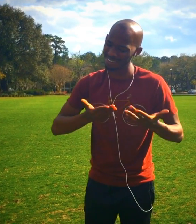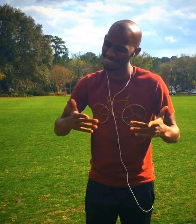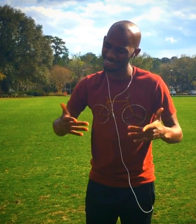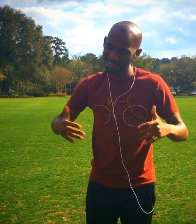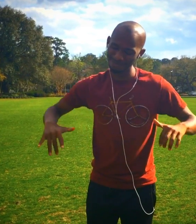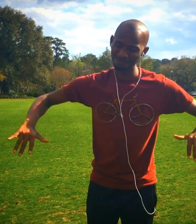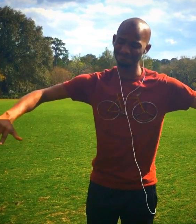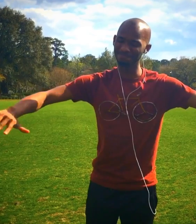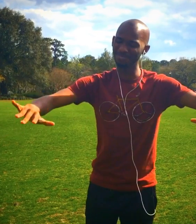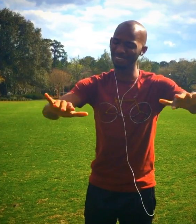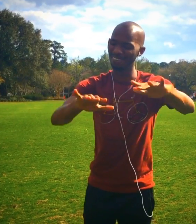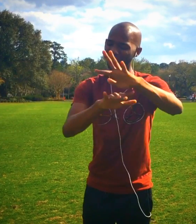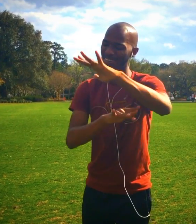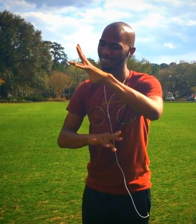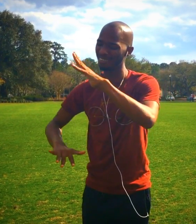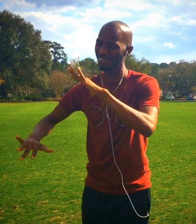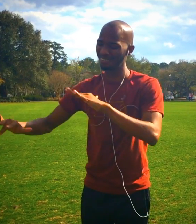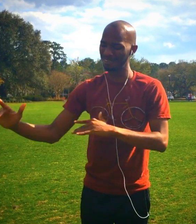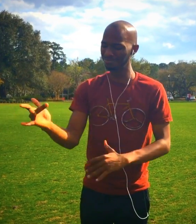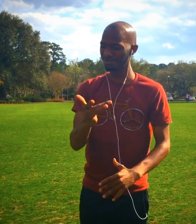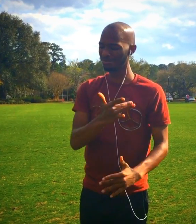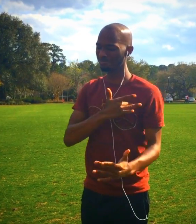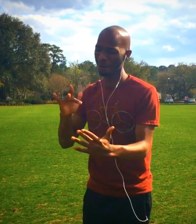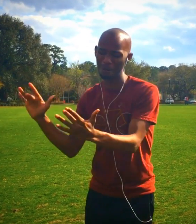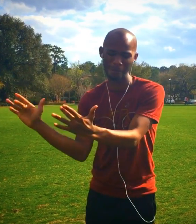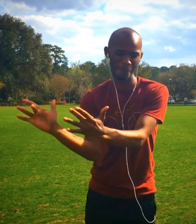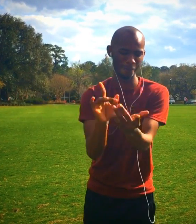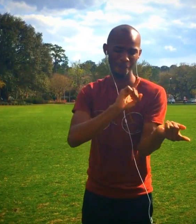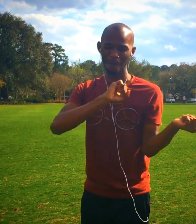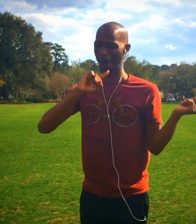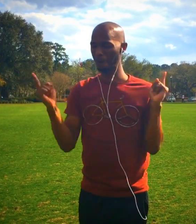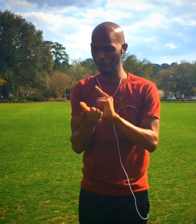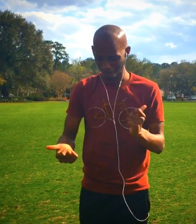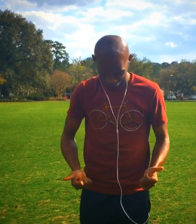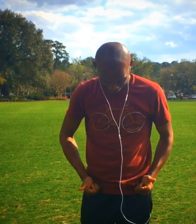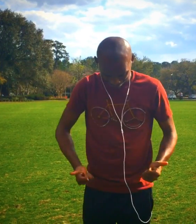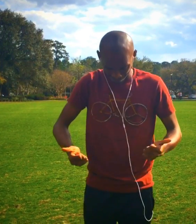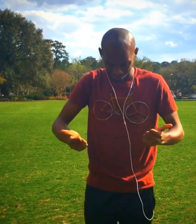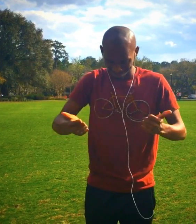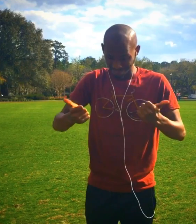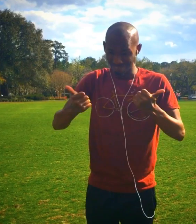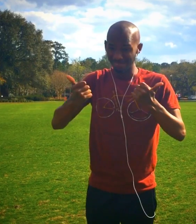Come flood this place and fill the atmosphere